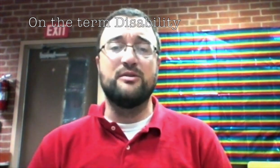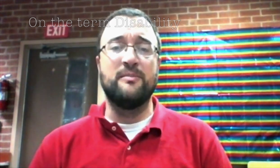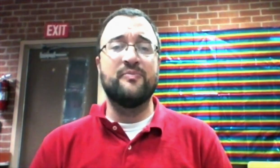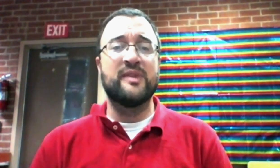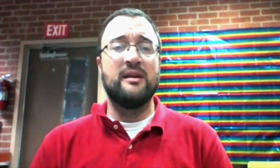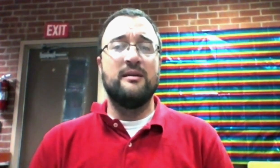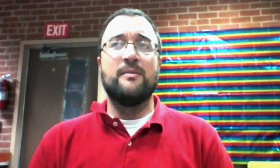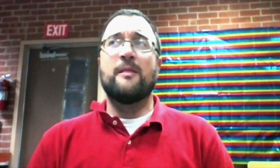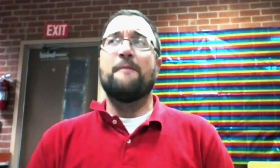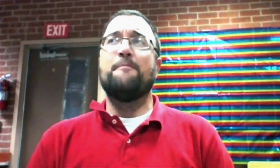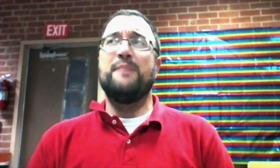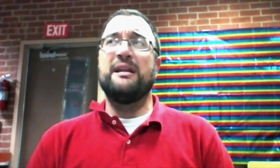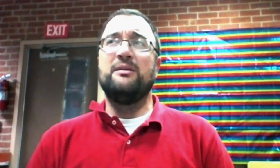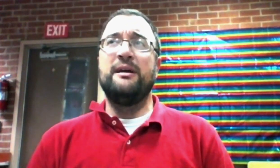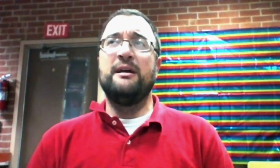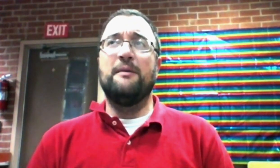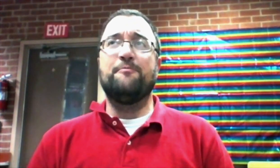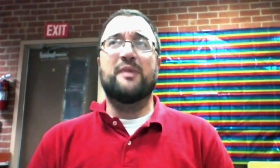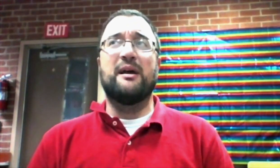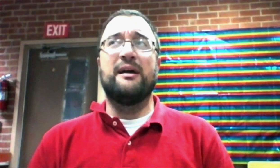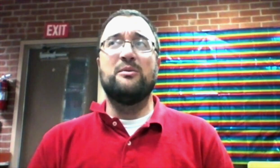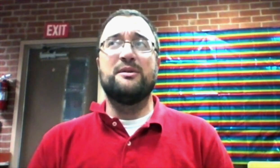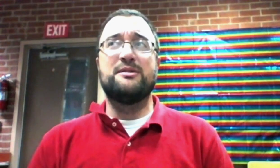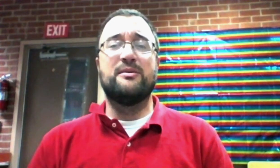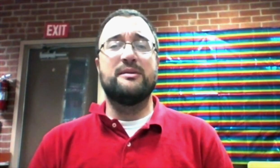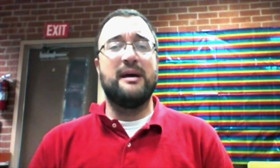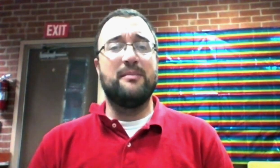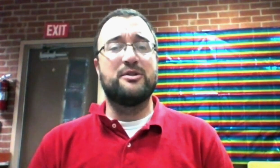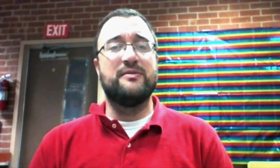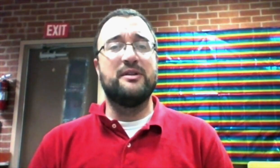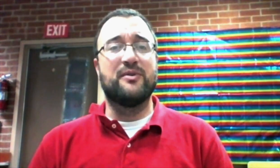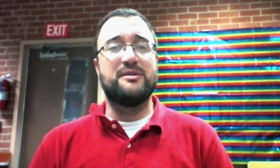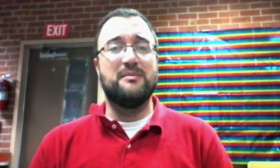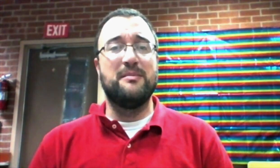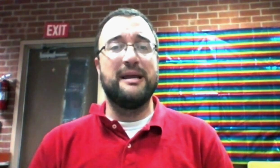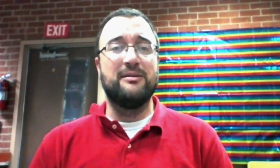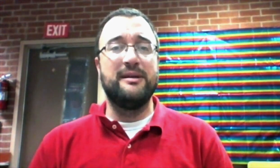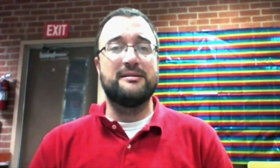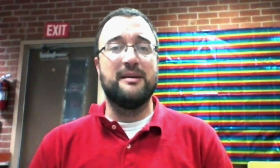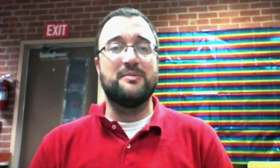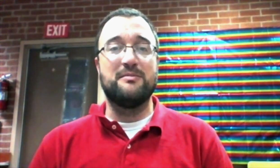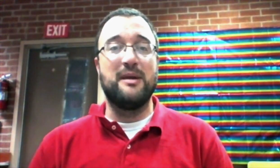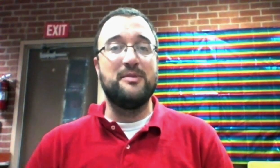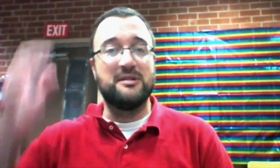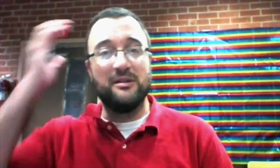Medically, I don't consider it that much of a difference, medically, except maybe just a little